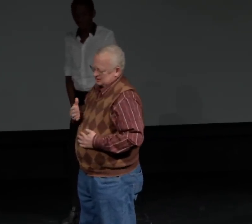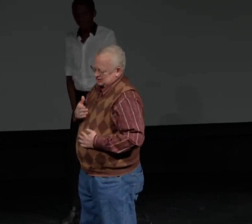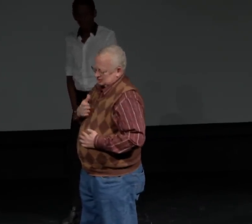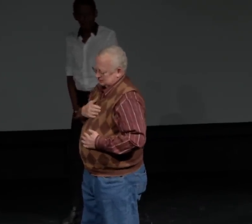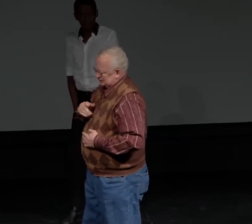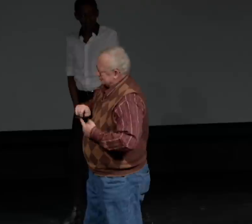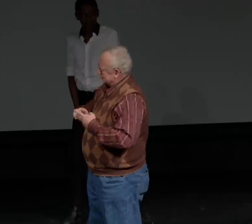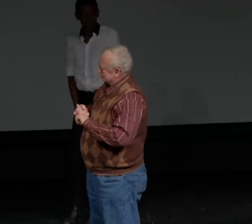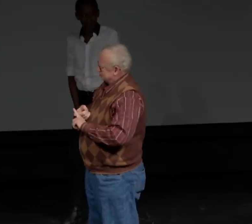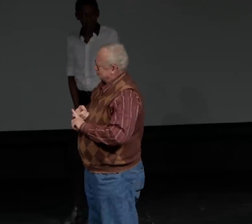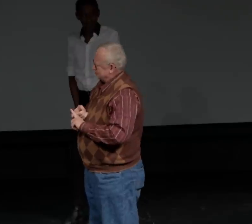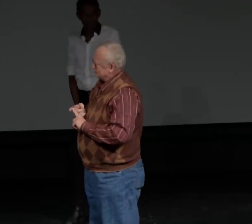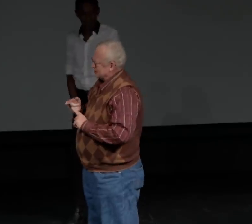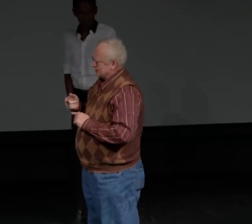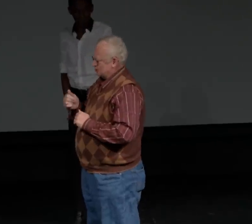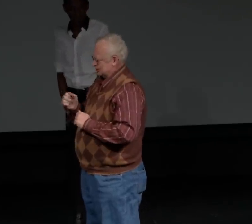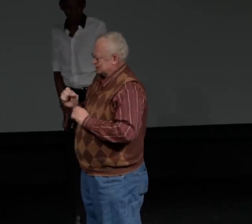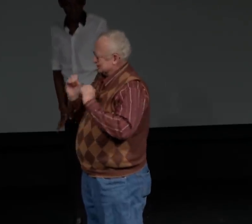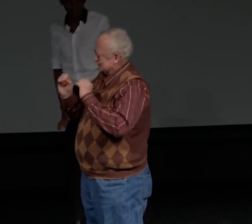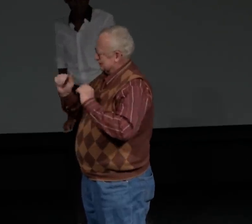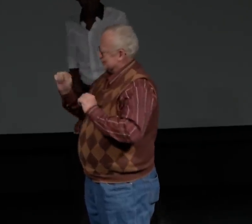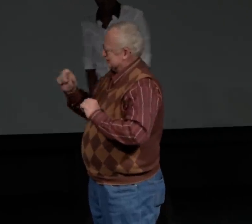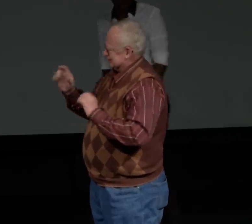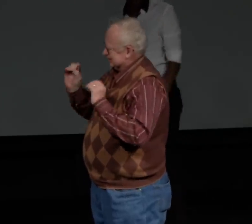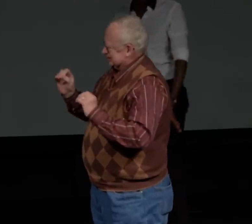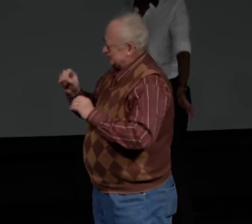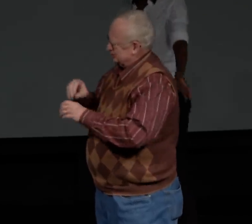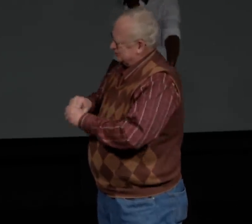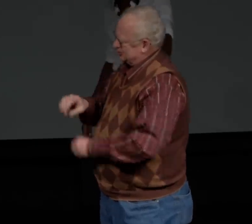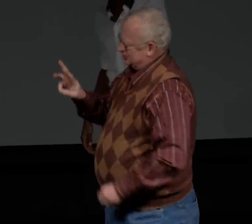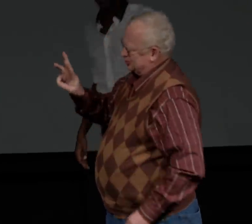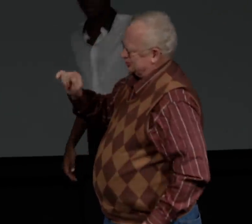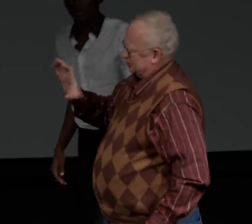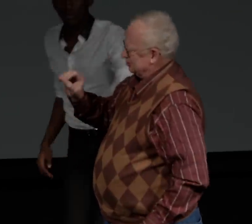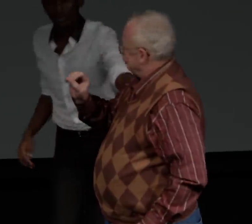and the community that's out there. I actually have a friend of mine